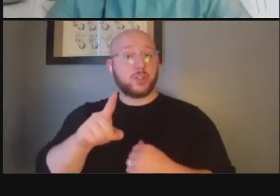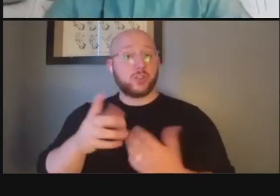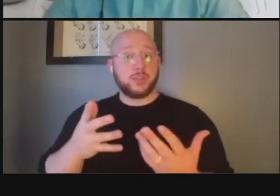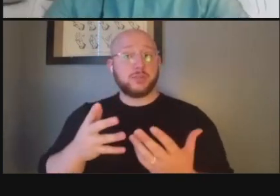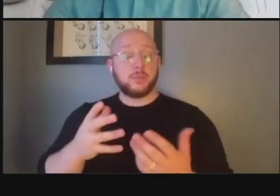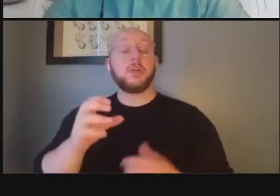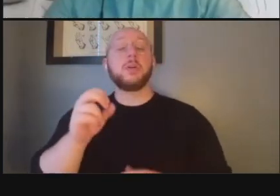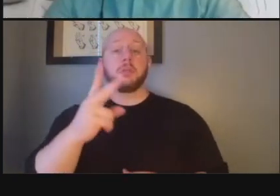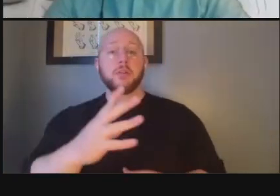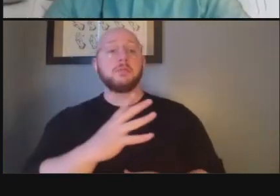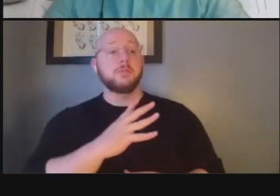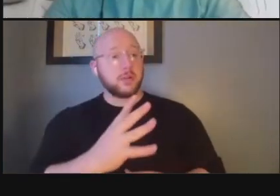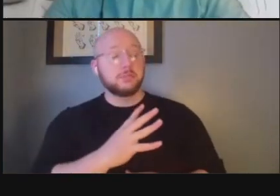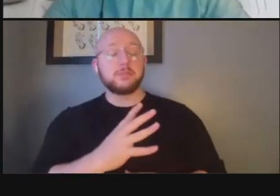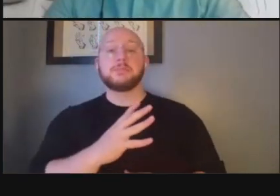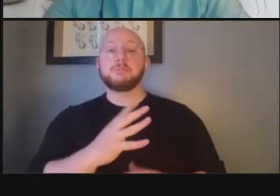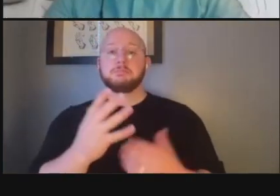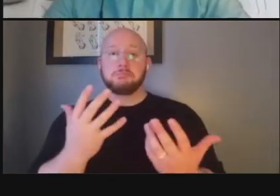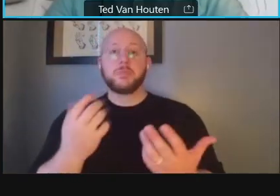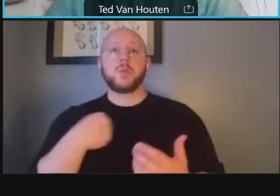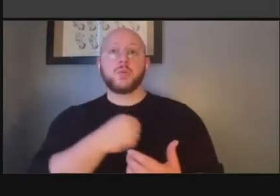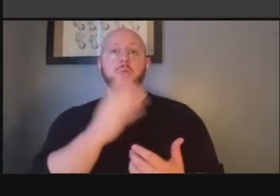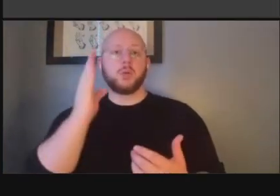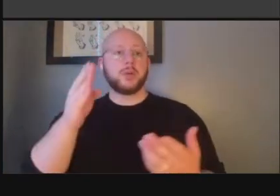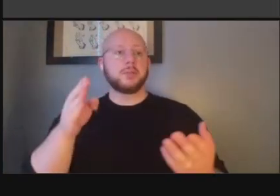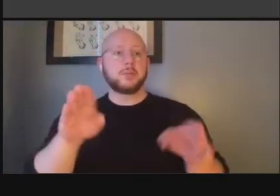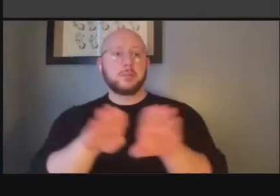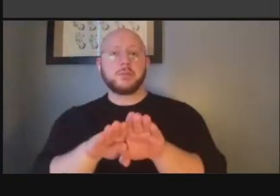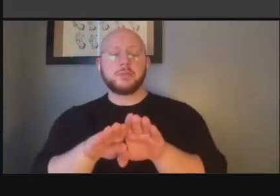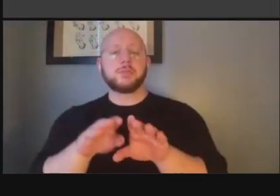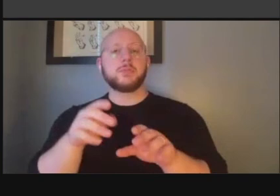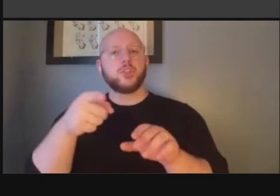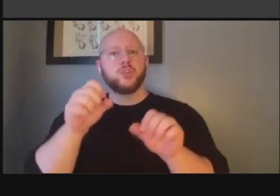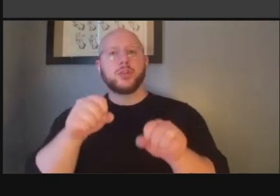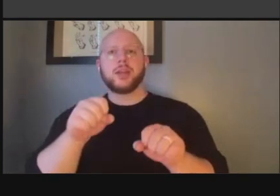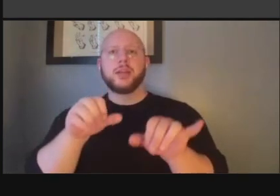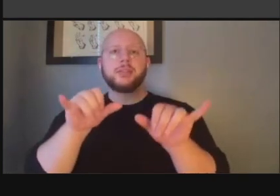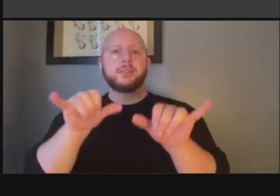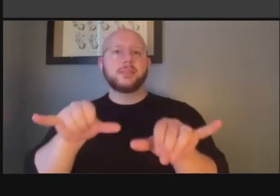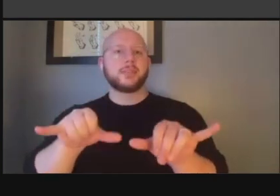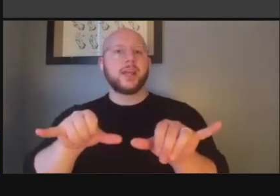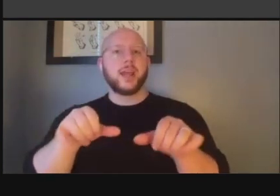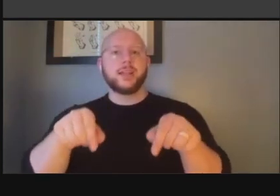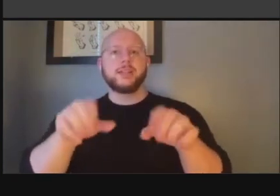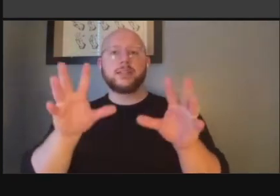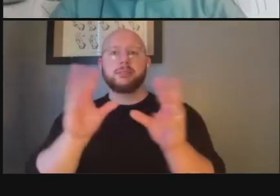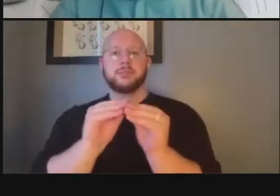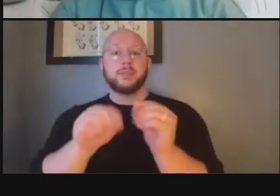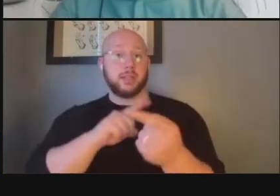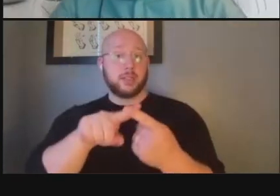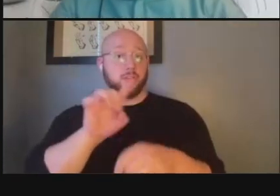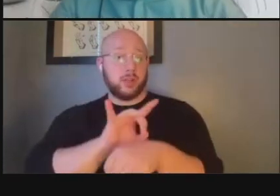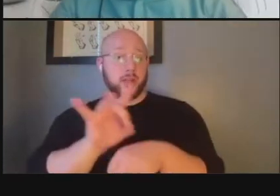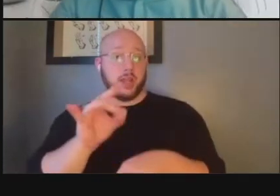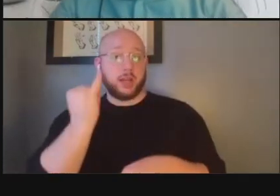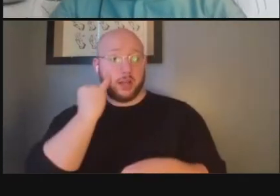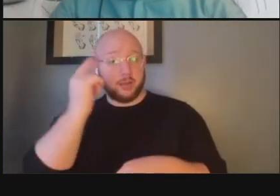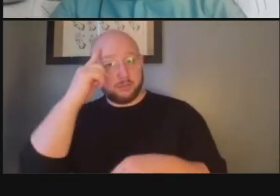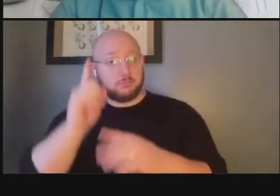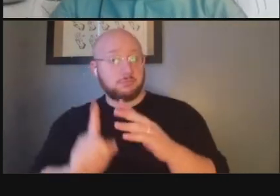um then we'll close out we can stay on until eight if somebody um thinks of something um but uh